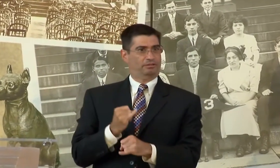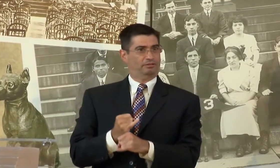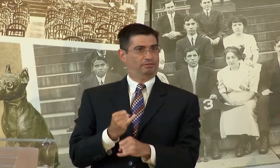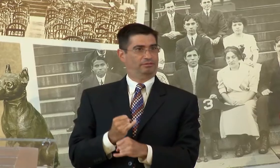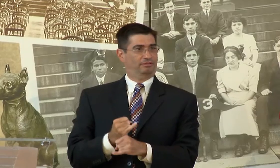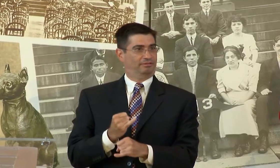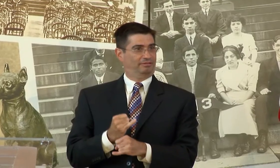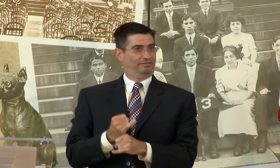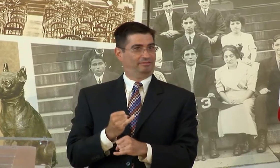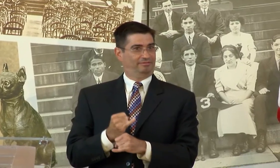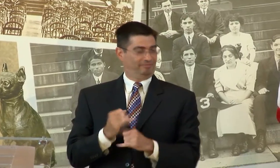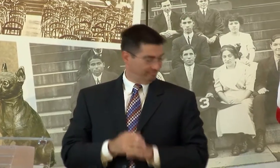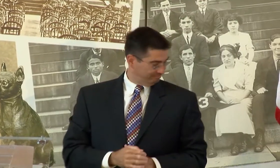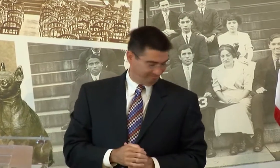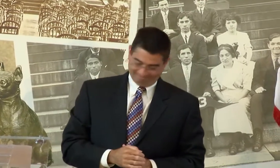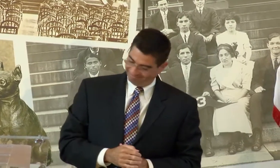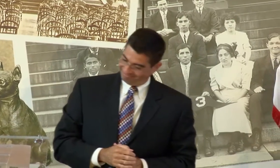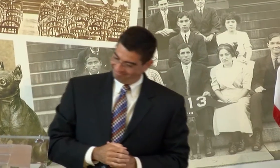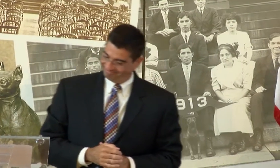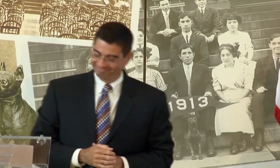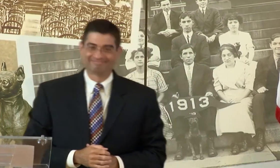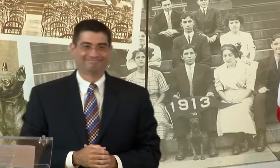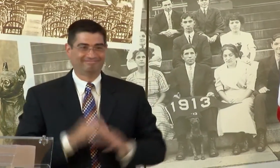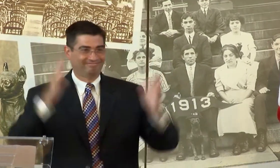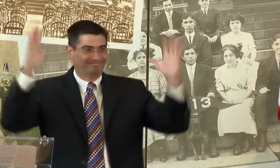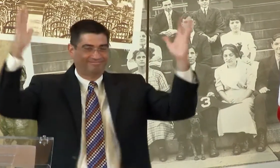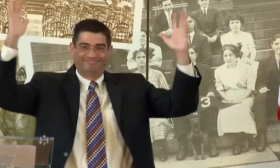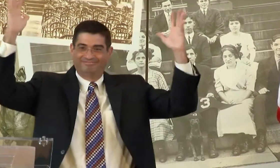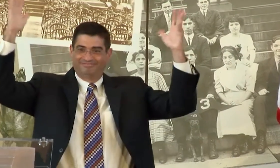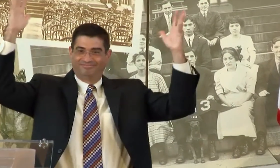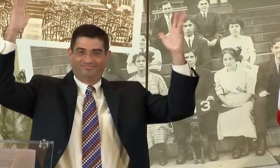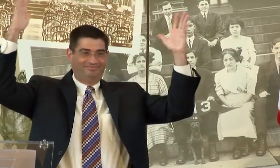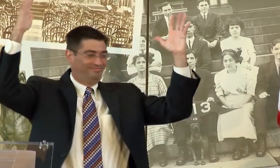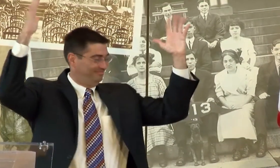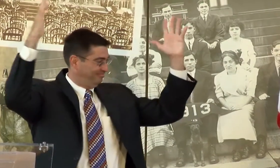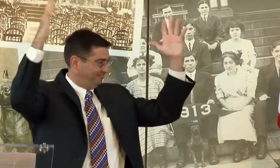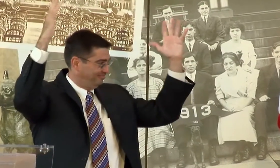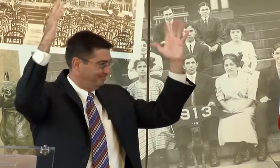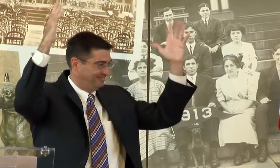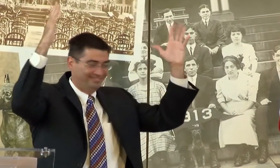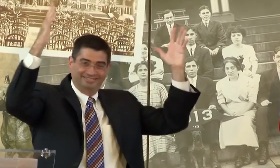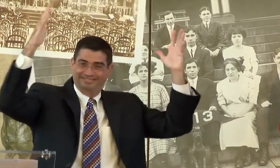GALLAUDET'S CAMPUS.